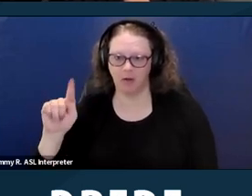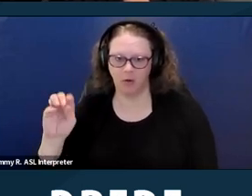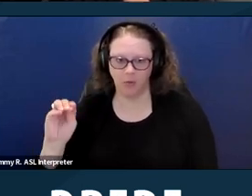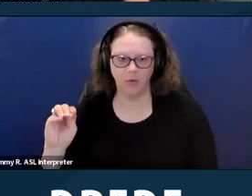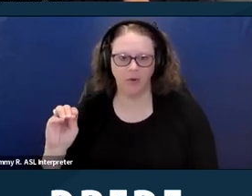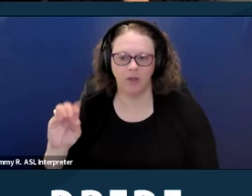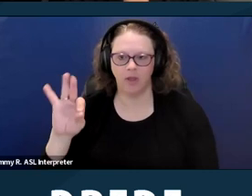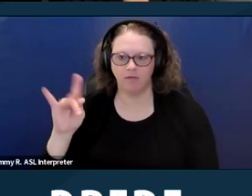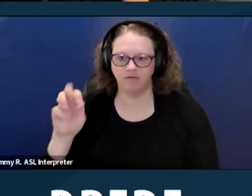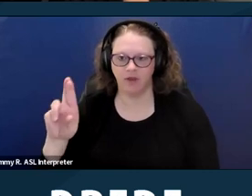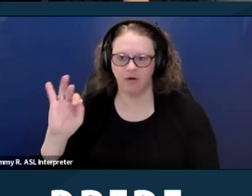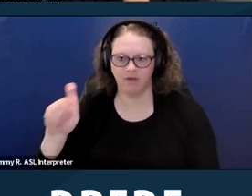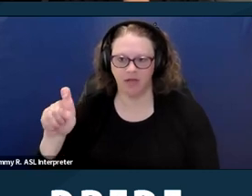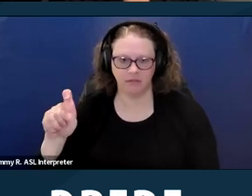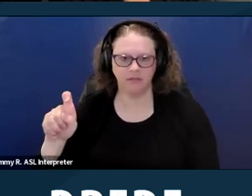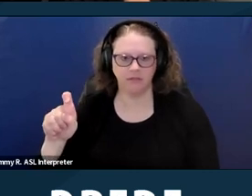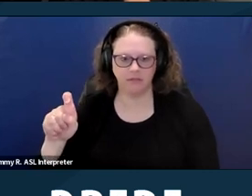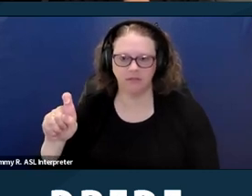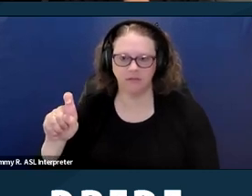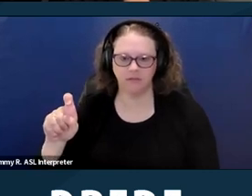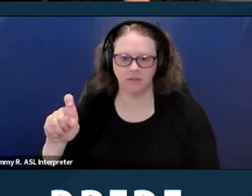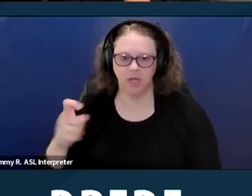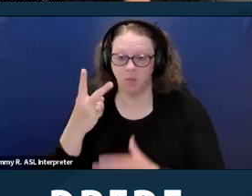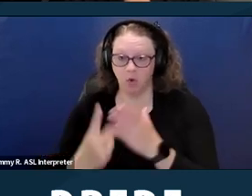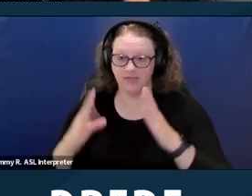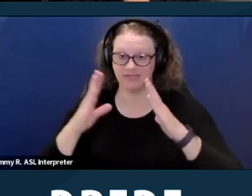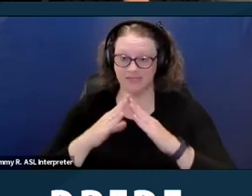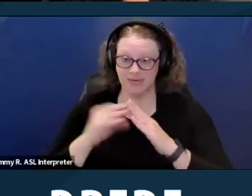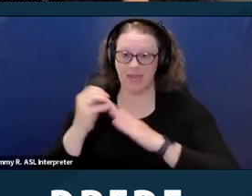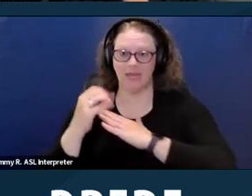Fairfax, both the city and the county of Los Angeles.